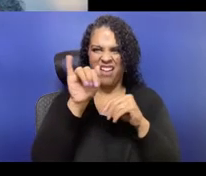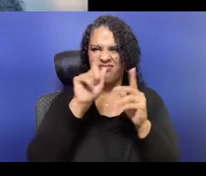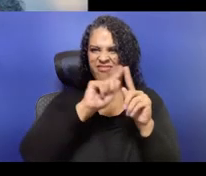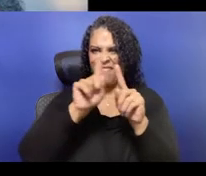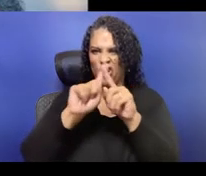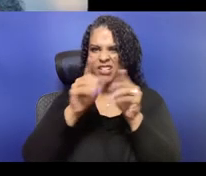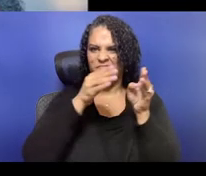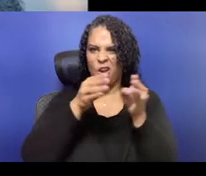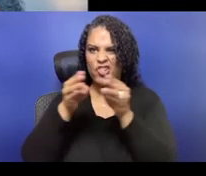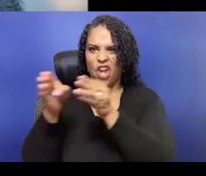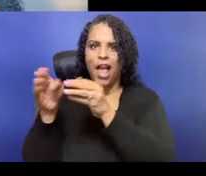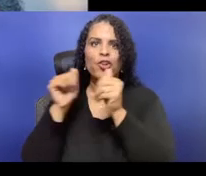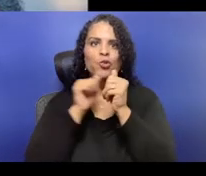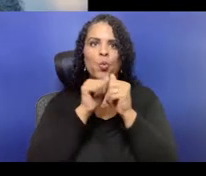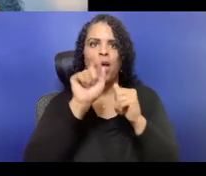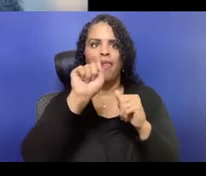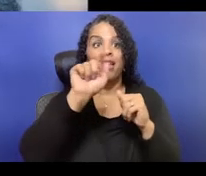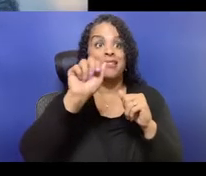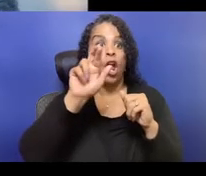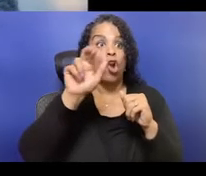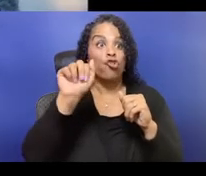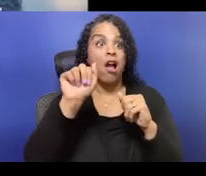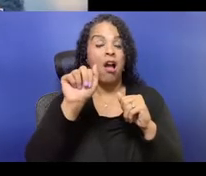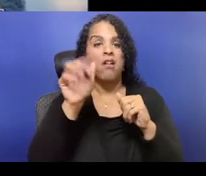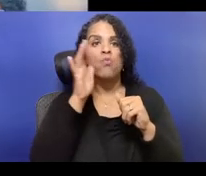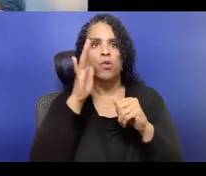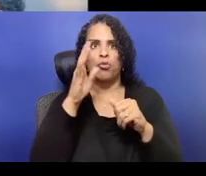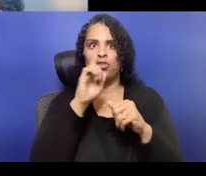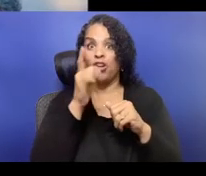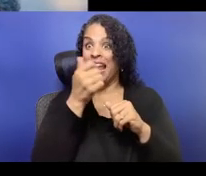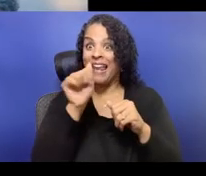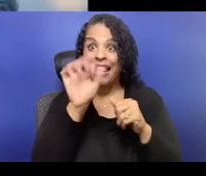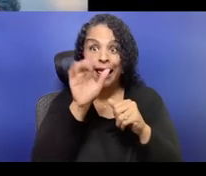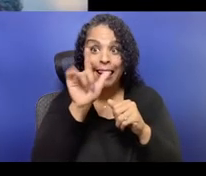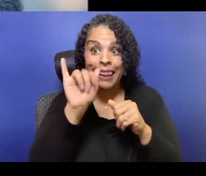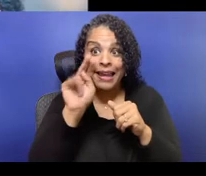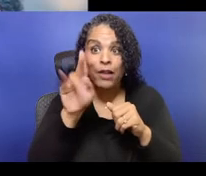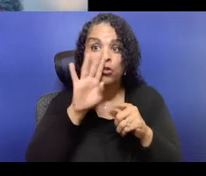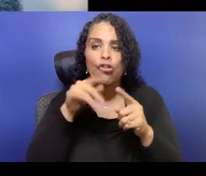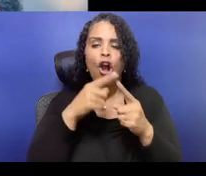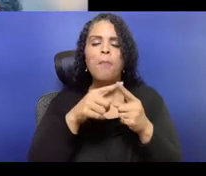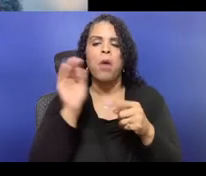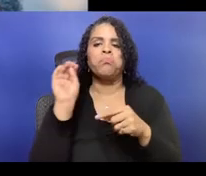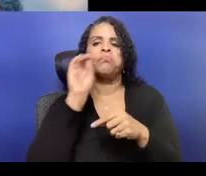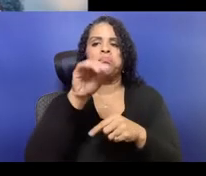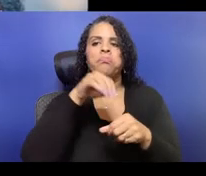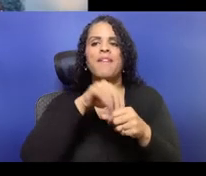I am also the artistic director of telatulsa, cofounder of Groundwater Arts, a director and playwright.